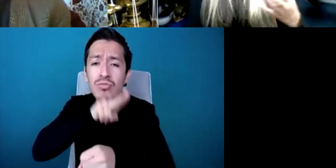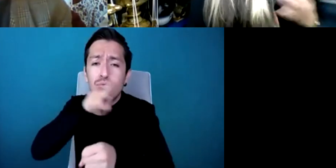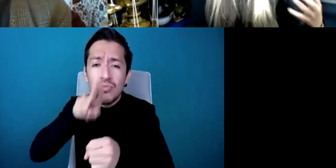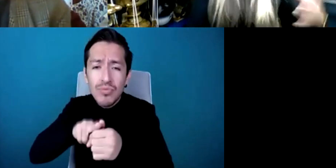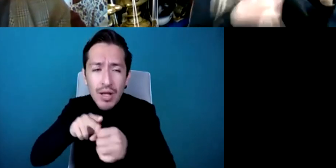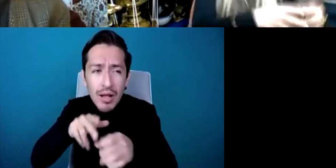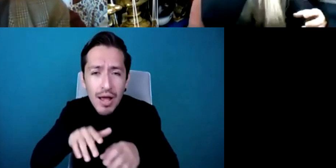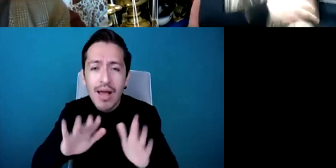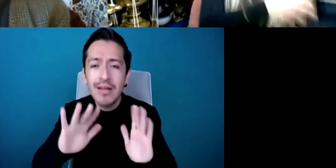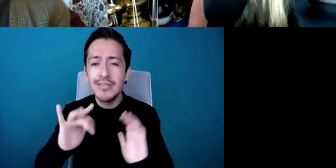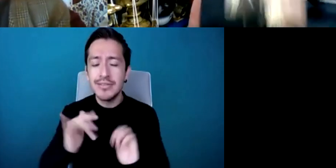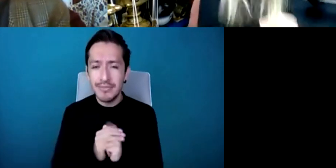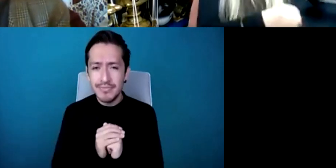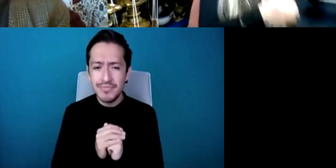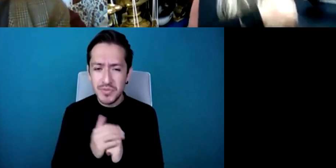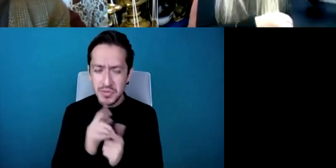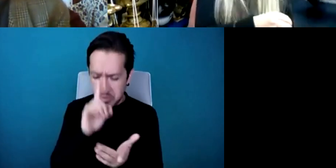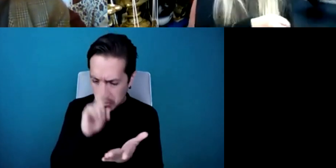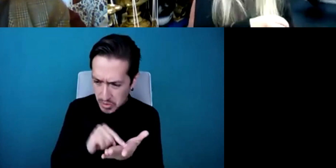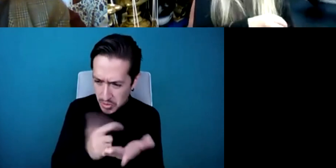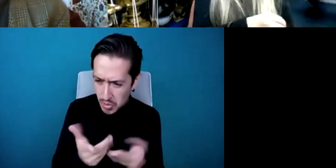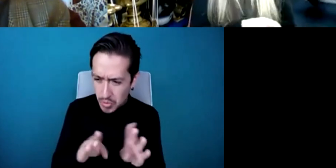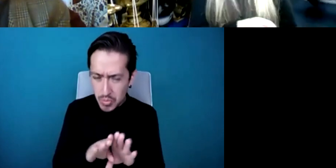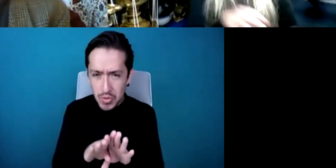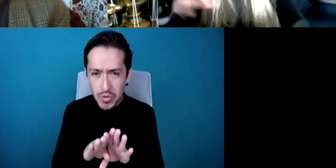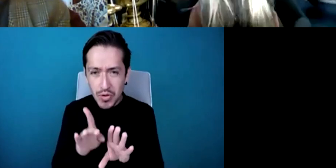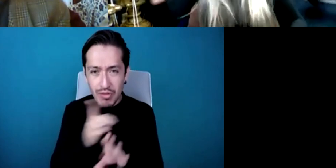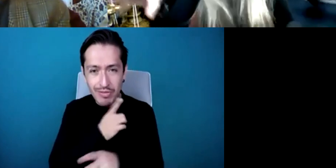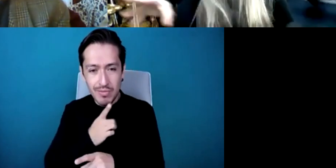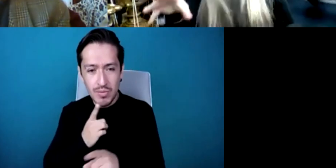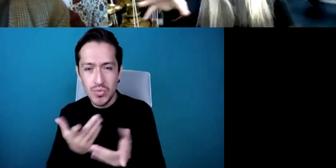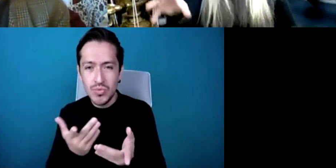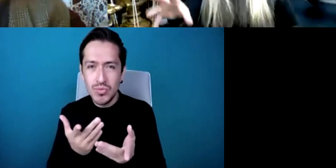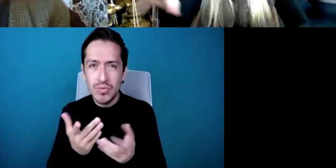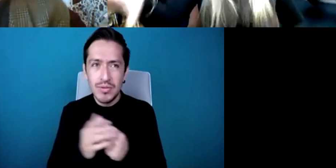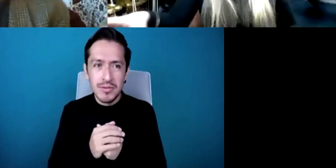I might have at this particular time in our lives so it's understanding and putting yourself in the